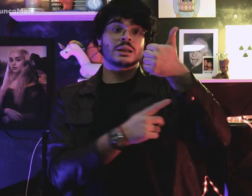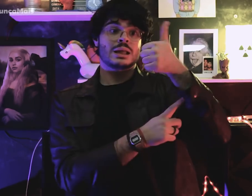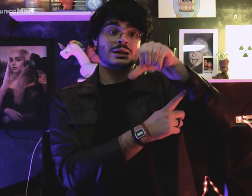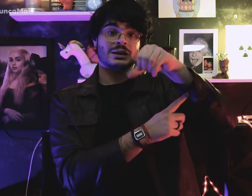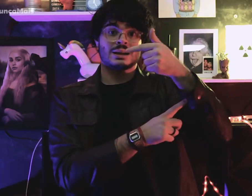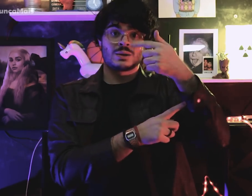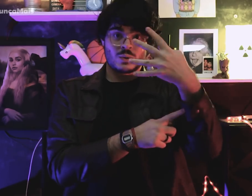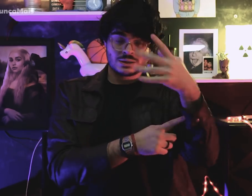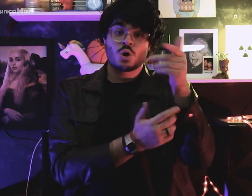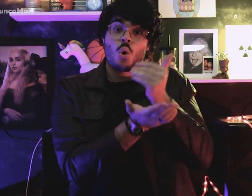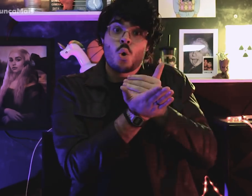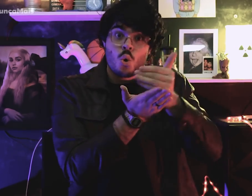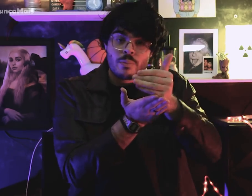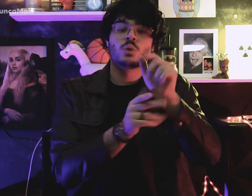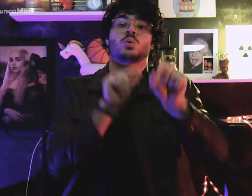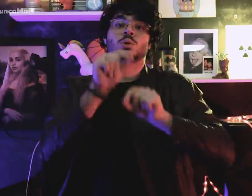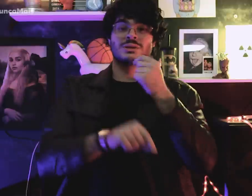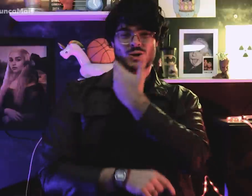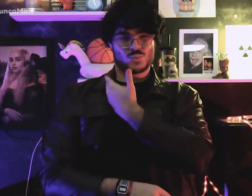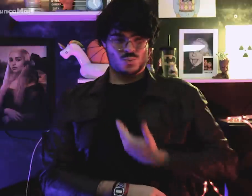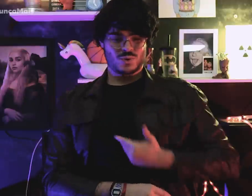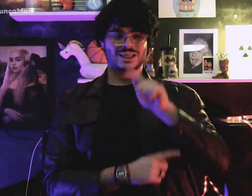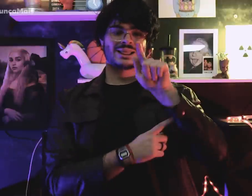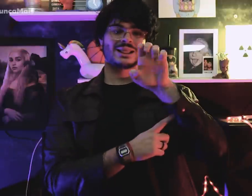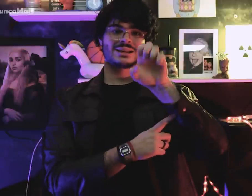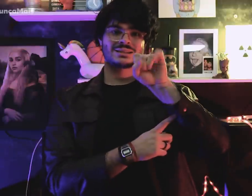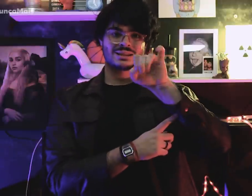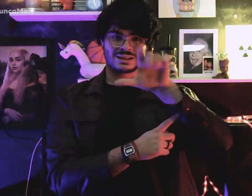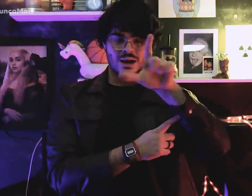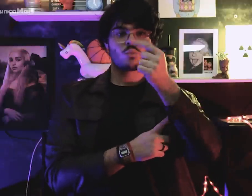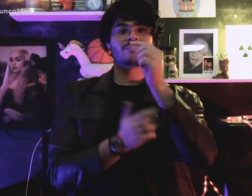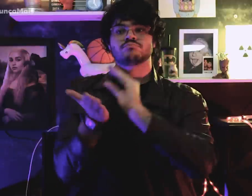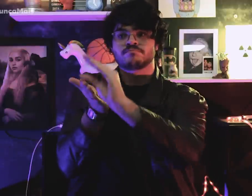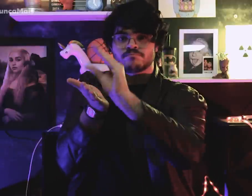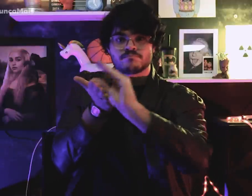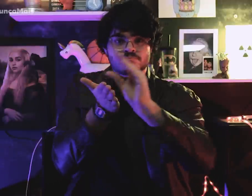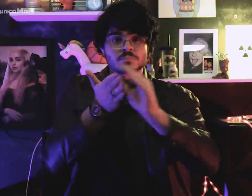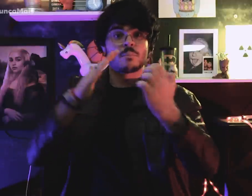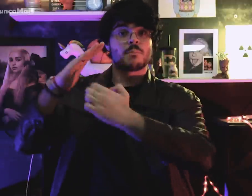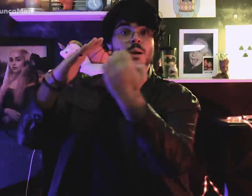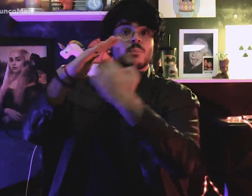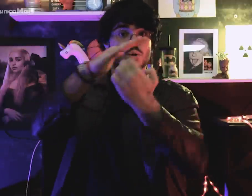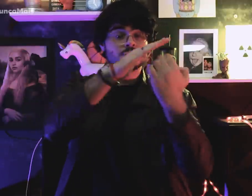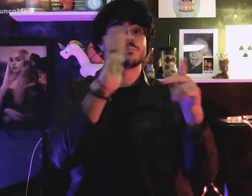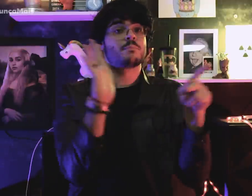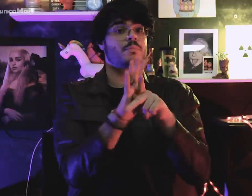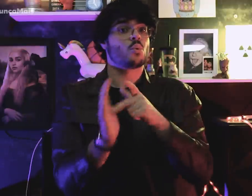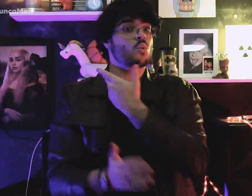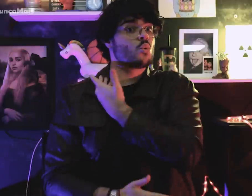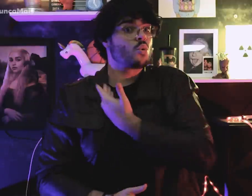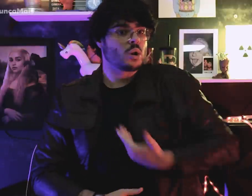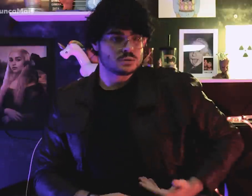Em 1974, governo o Geisel investiu principalmente nas empresas estatais